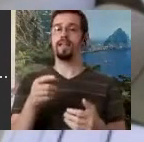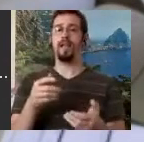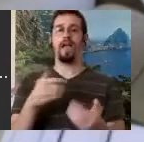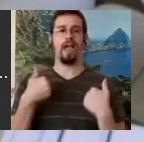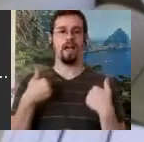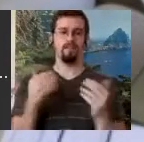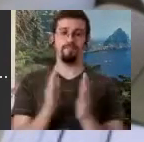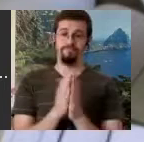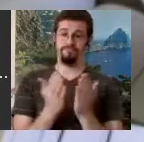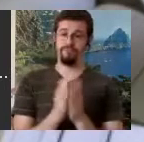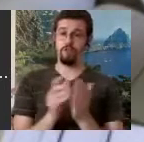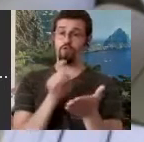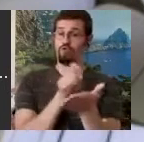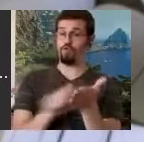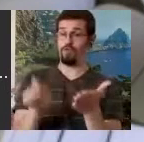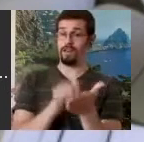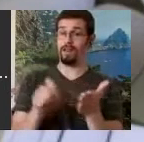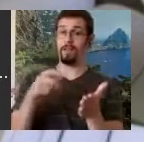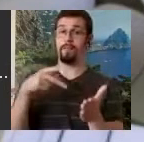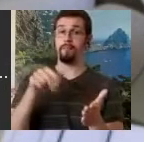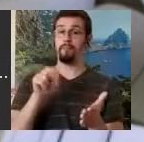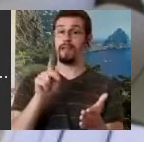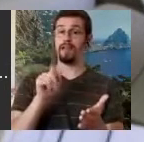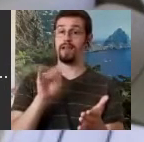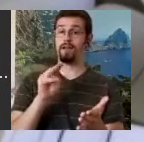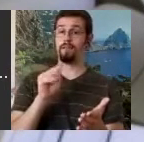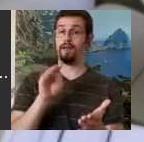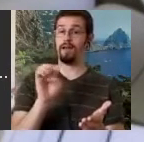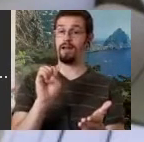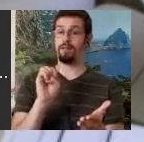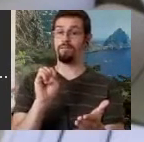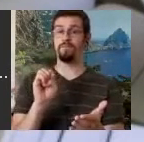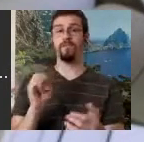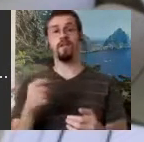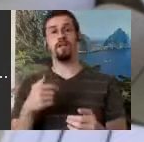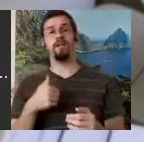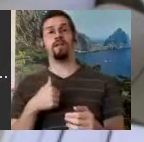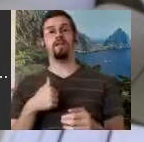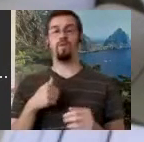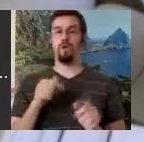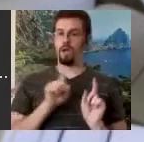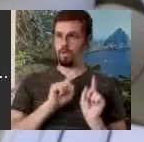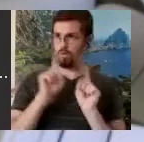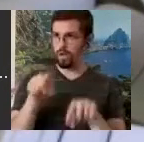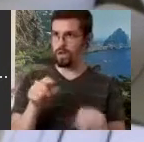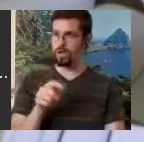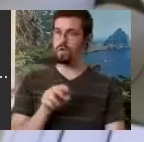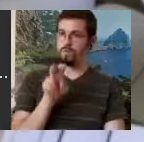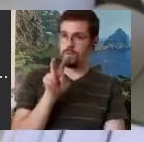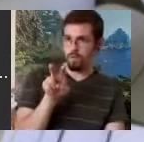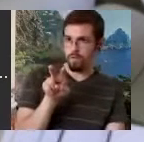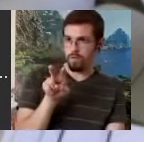pantomime. So I have to go out in my garage and find all those papers. Don't